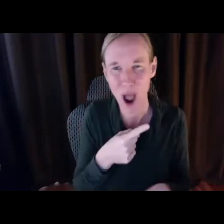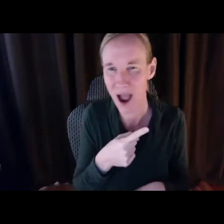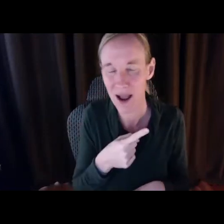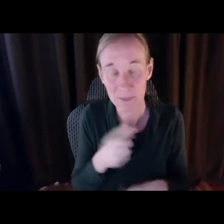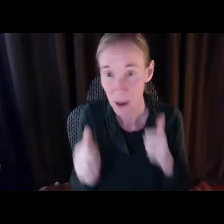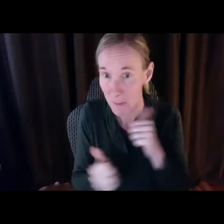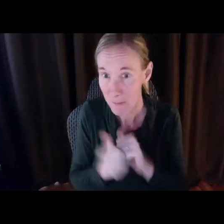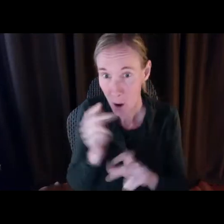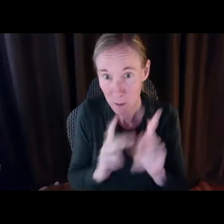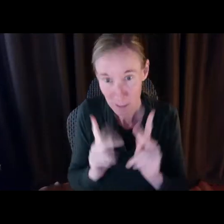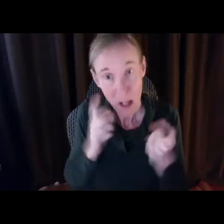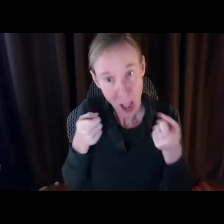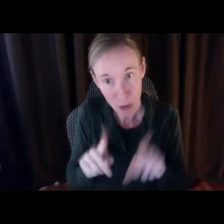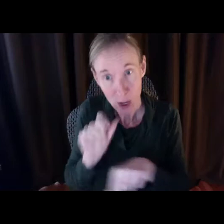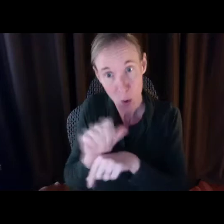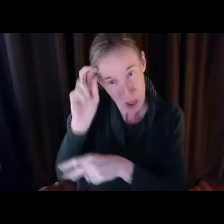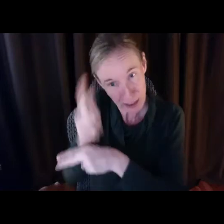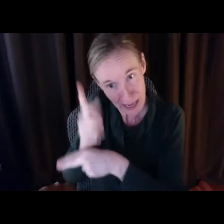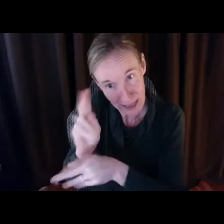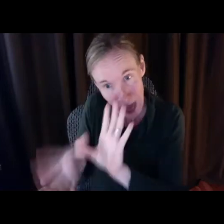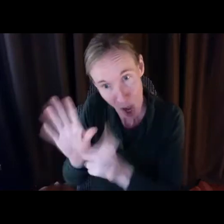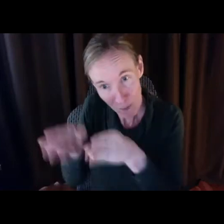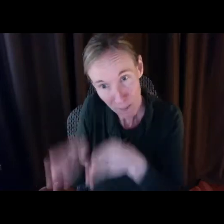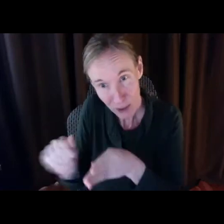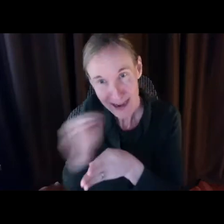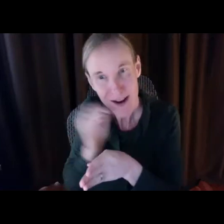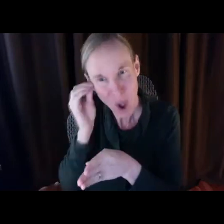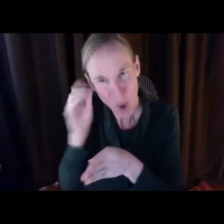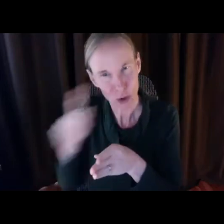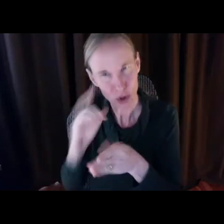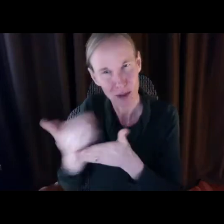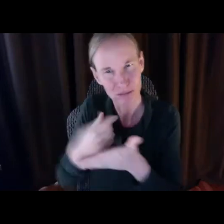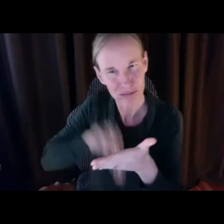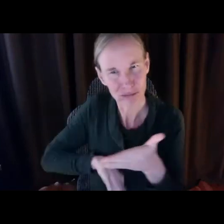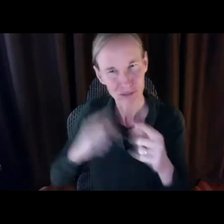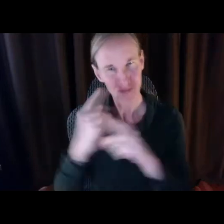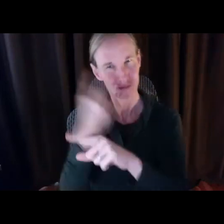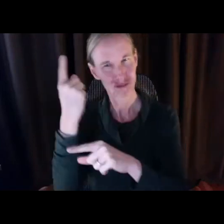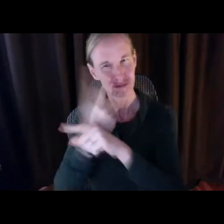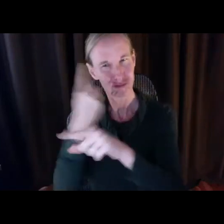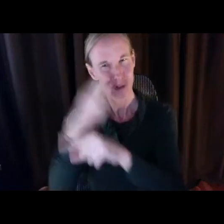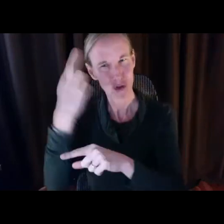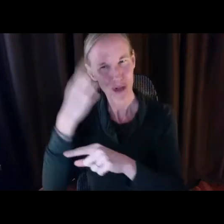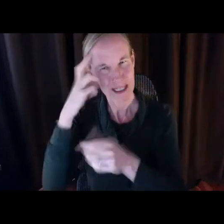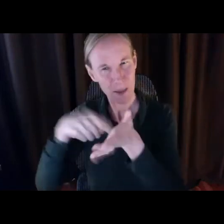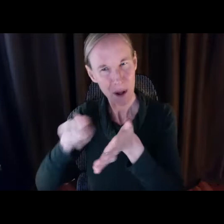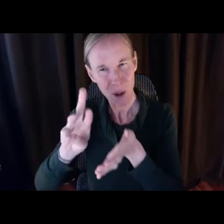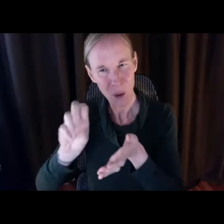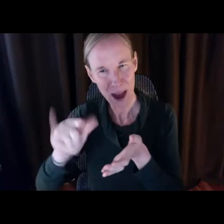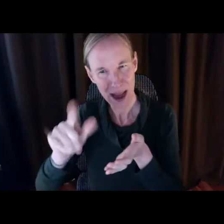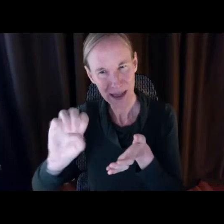at home than move into a nursing home. Most people agree that the work of caring for someone in the home should